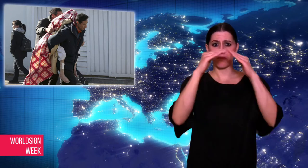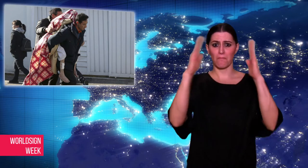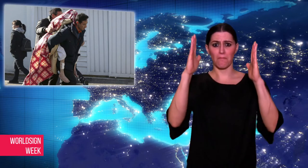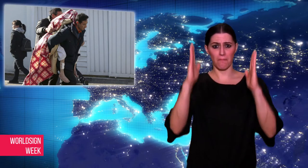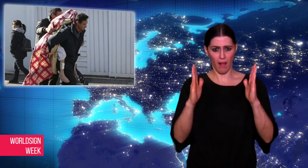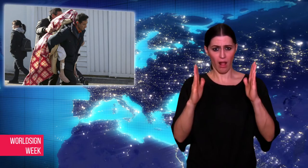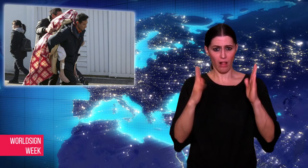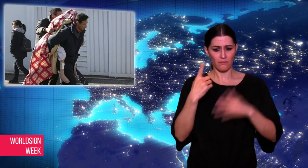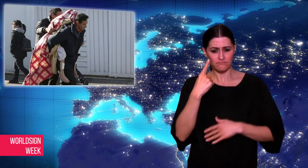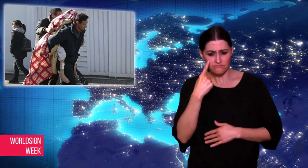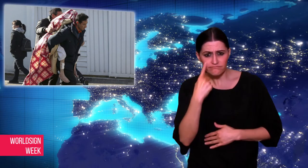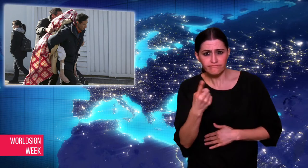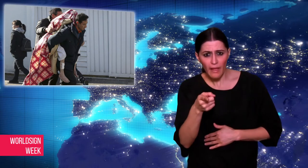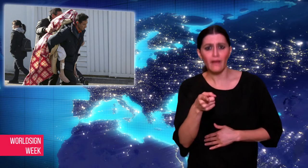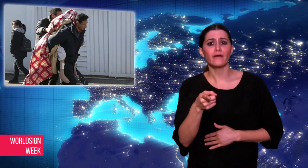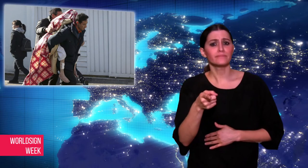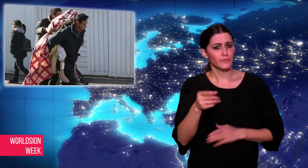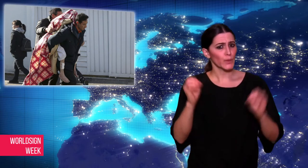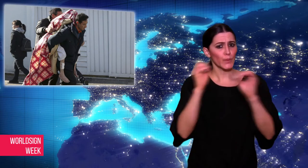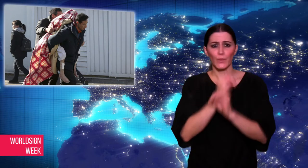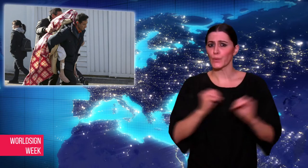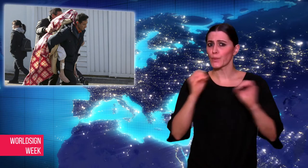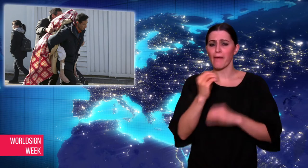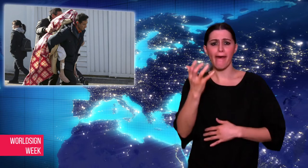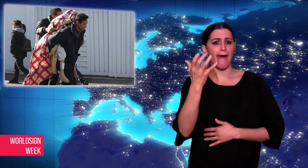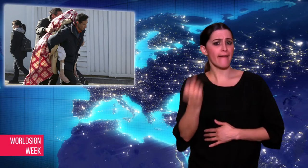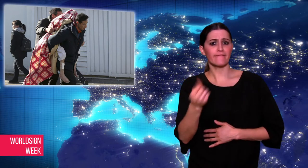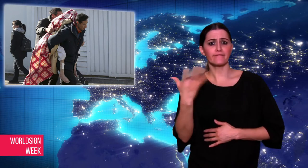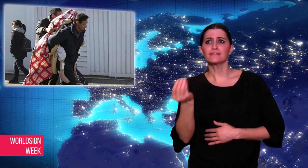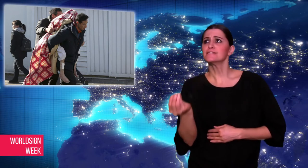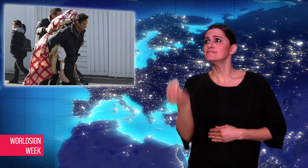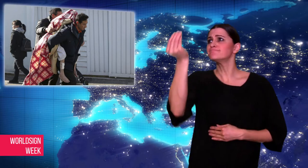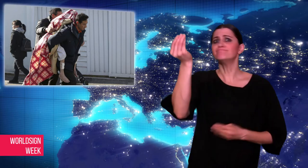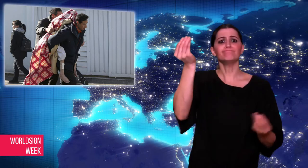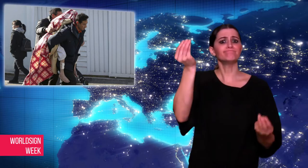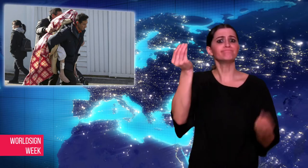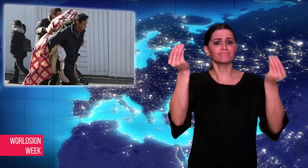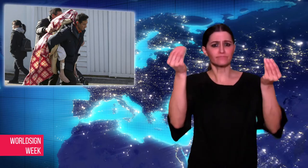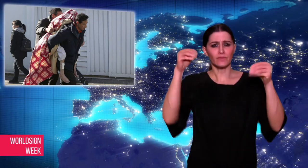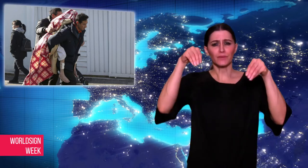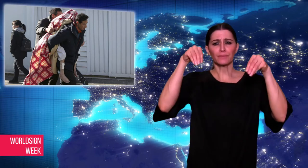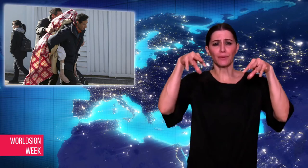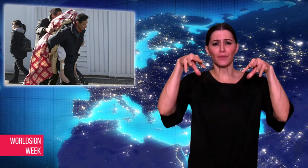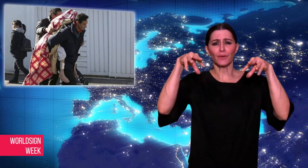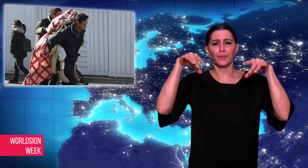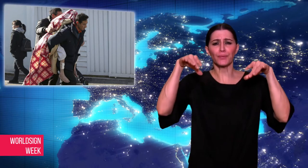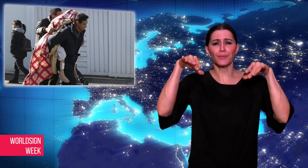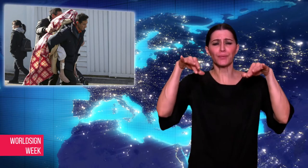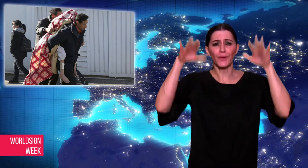sprinkler system. Flames and smoke